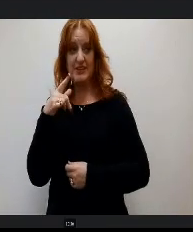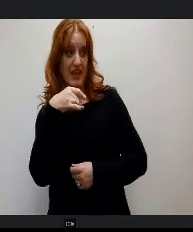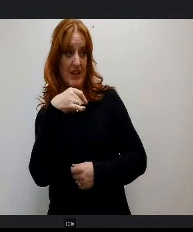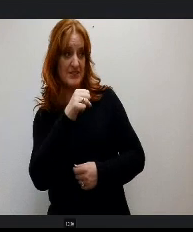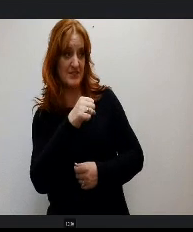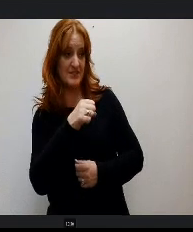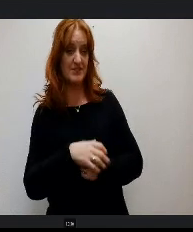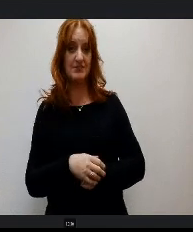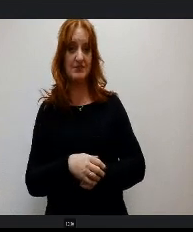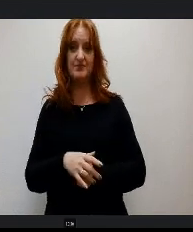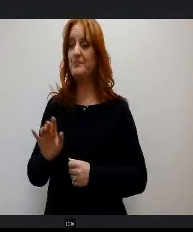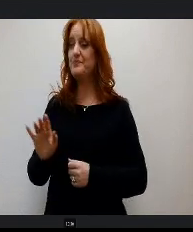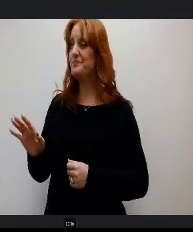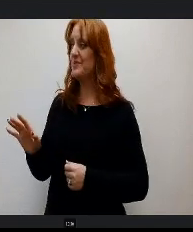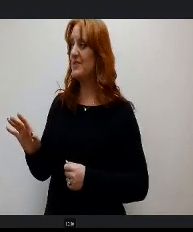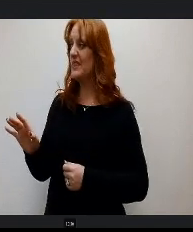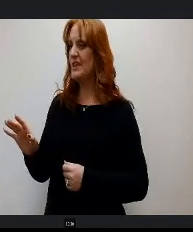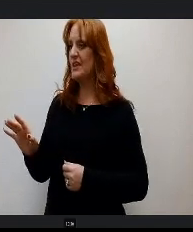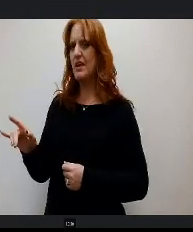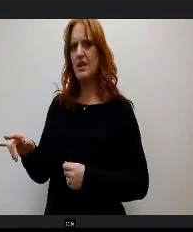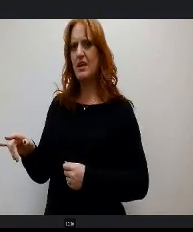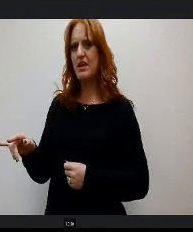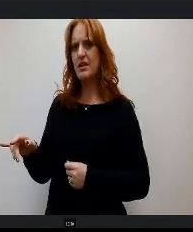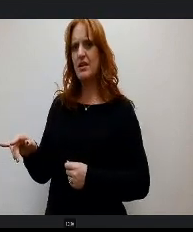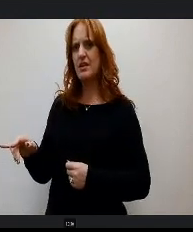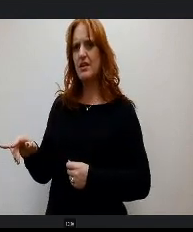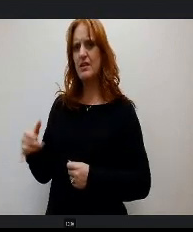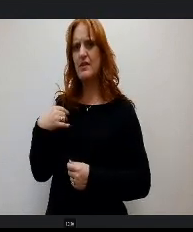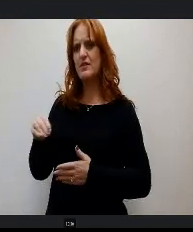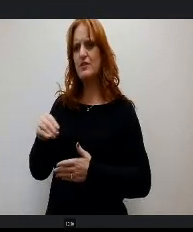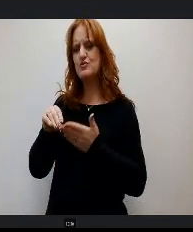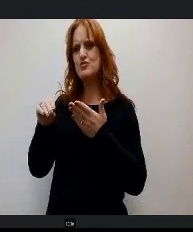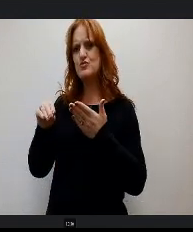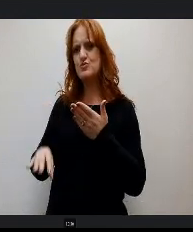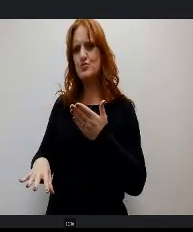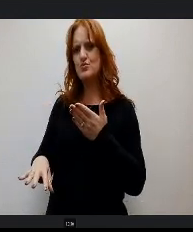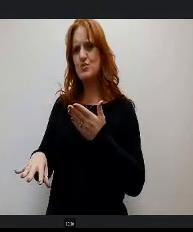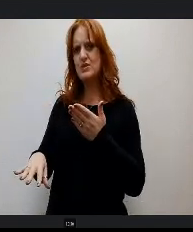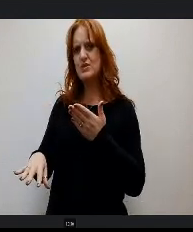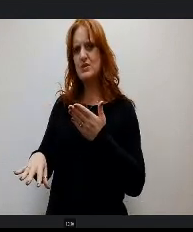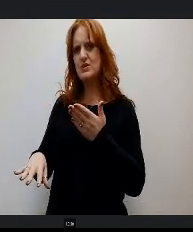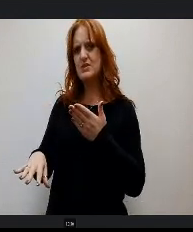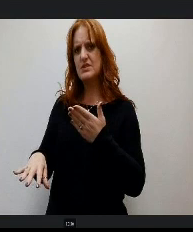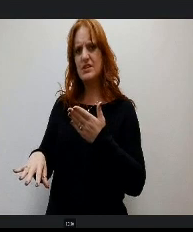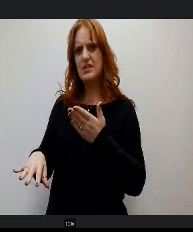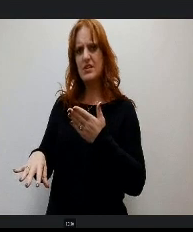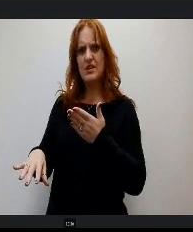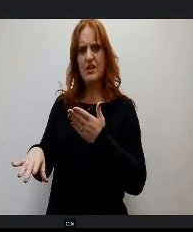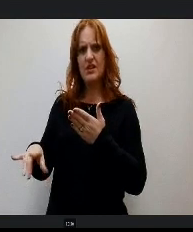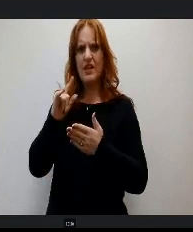Let's see here. Why not student ridership 2? Was the cost too great and just in comparison with some